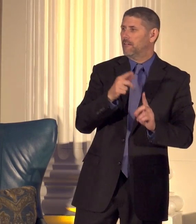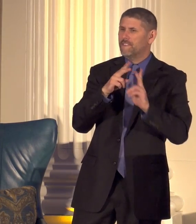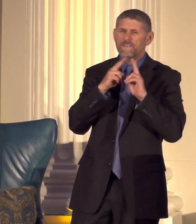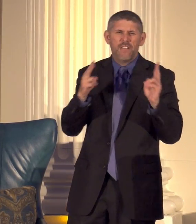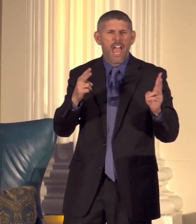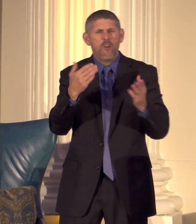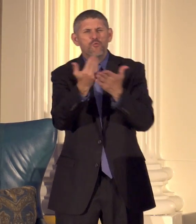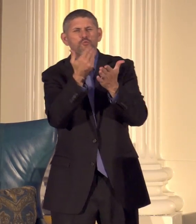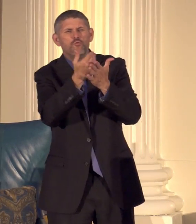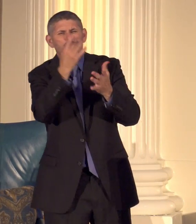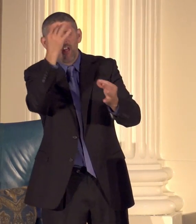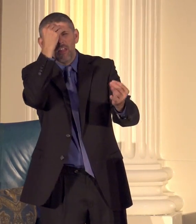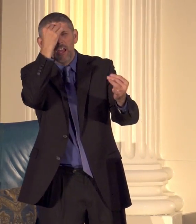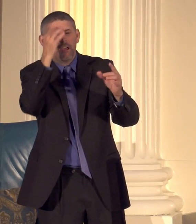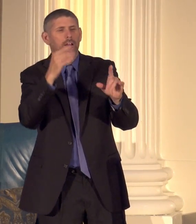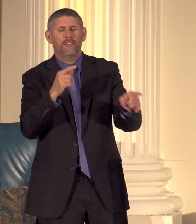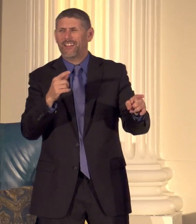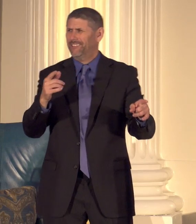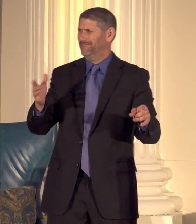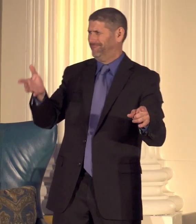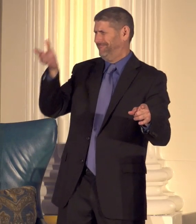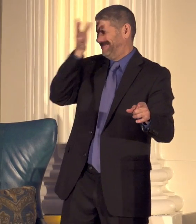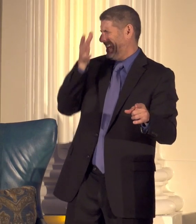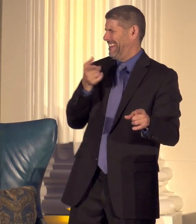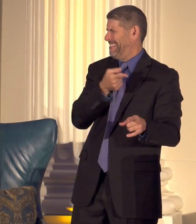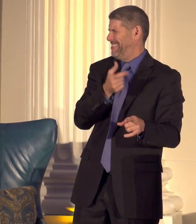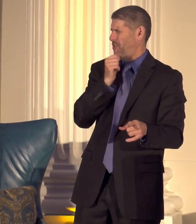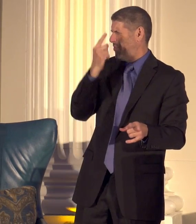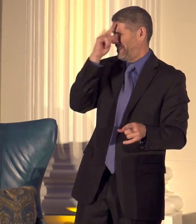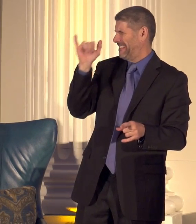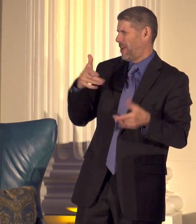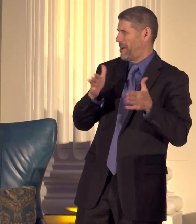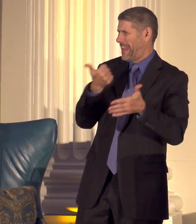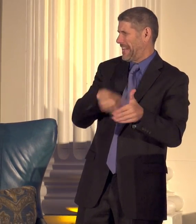think that I'm you know like dad nobody thinks that way anymore and the older